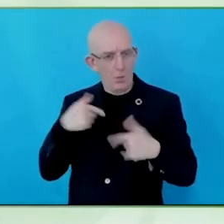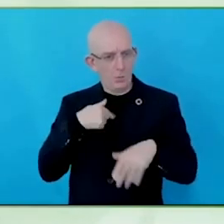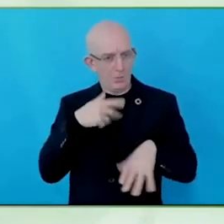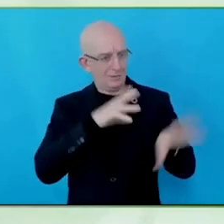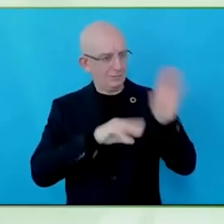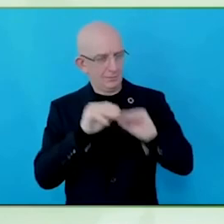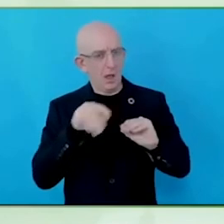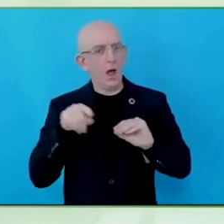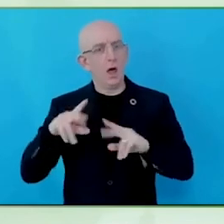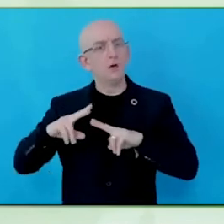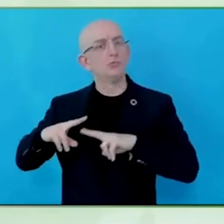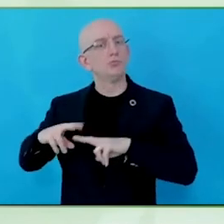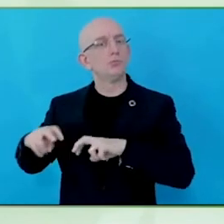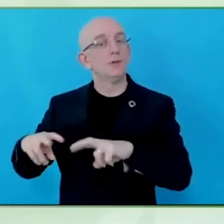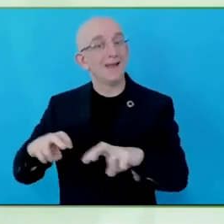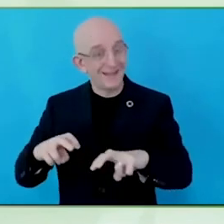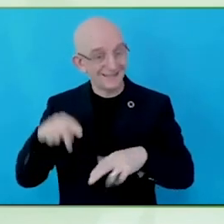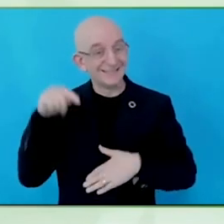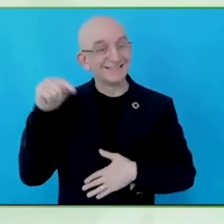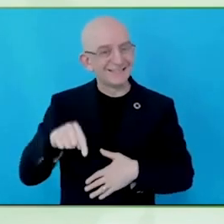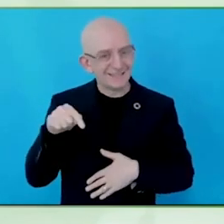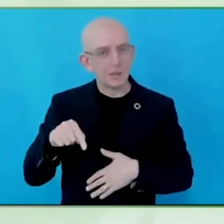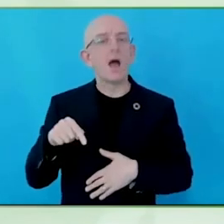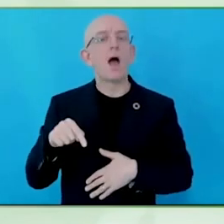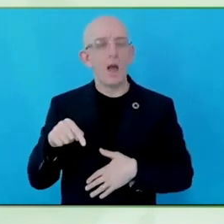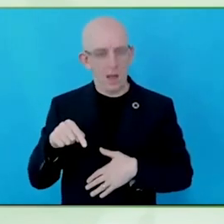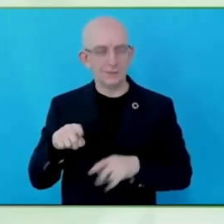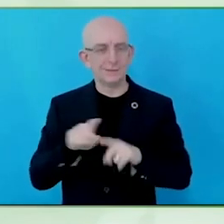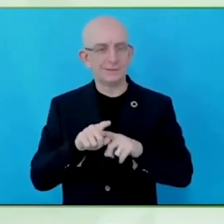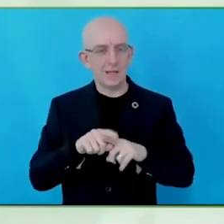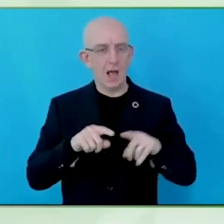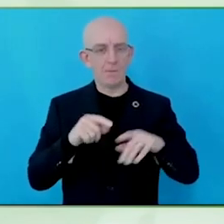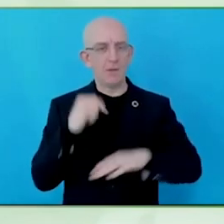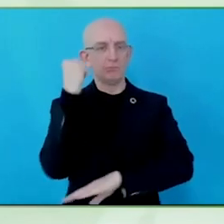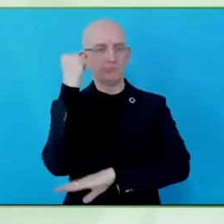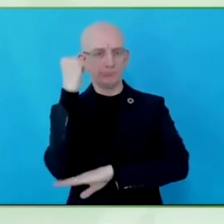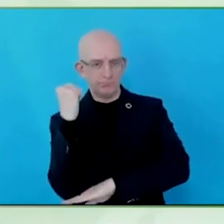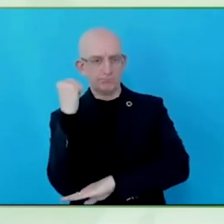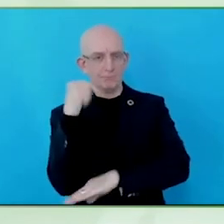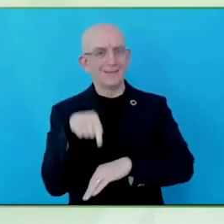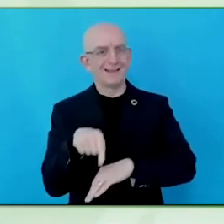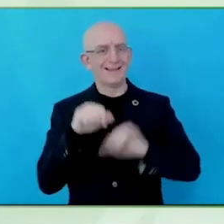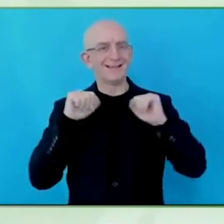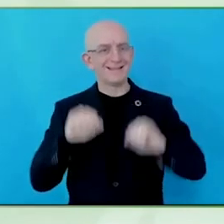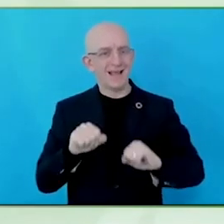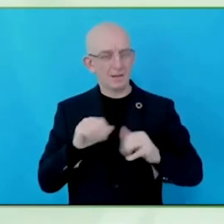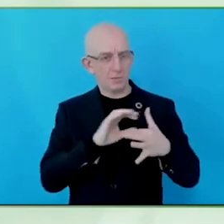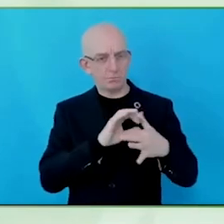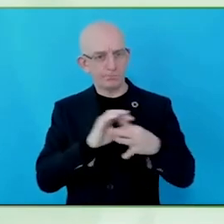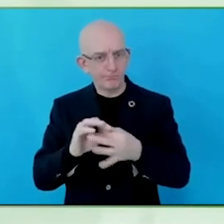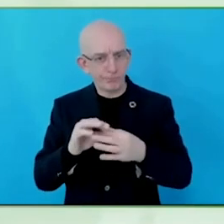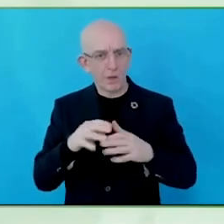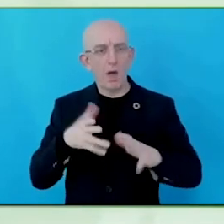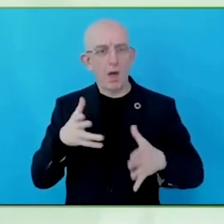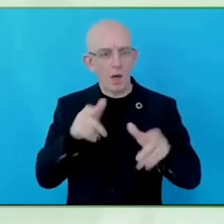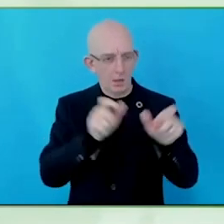order to get us off the ground and in the right way. So we went through a four stage approach, which was very much